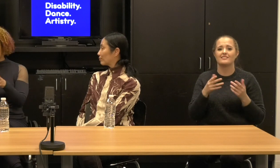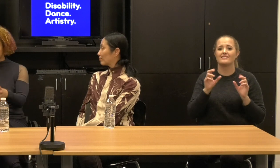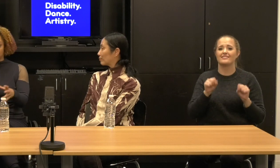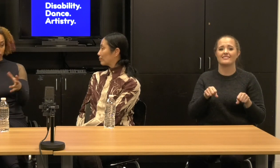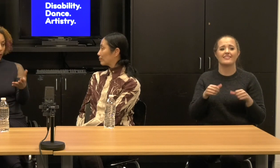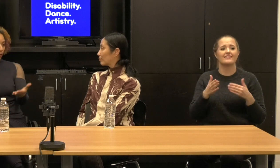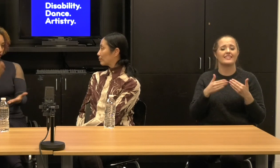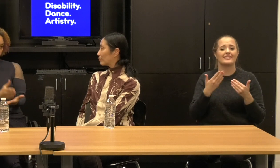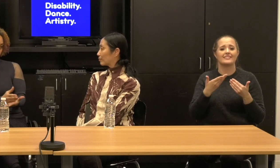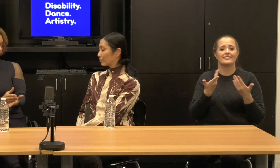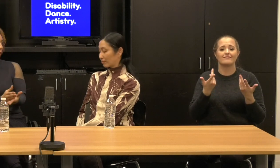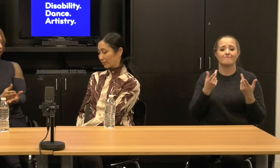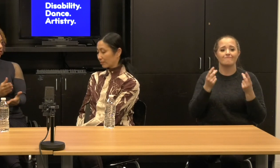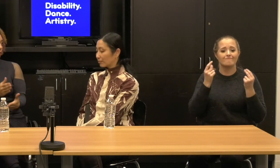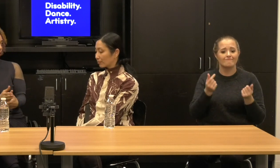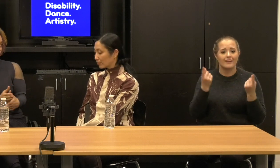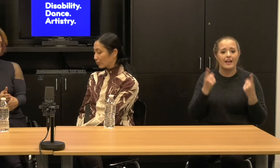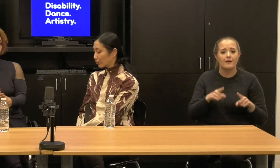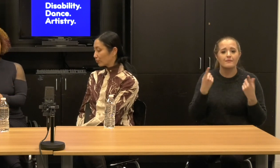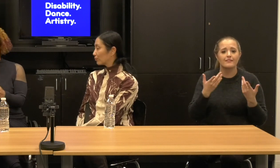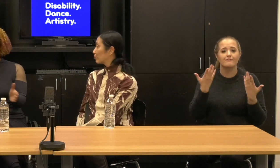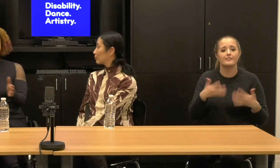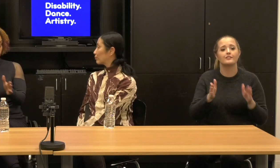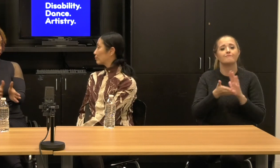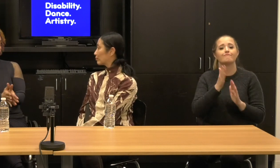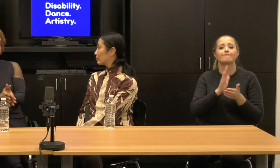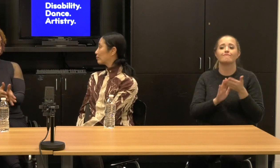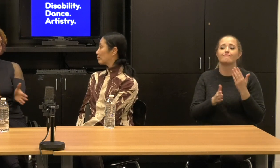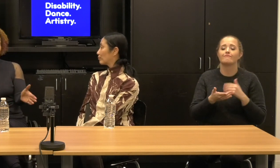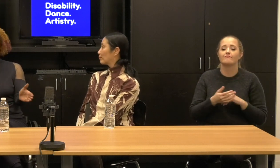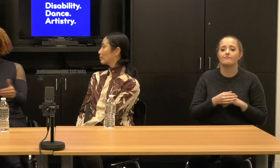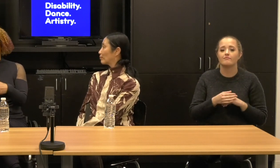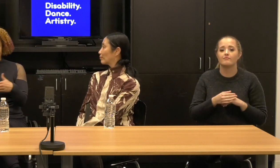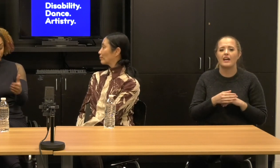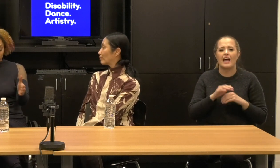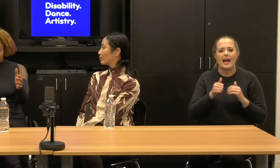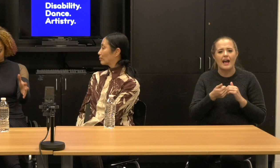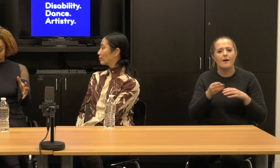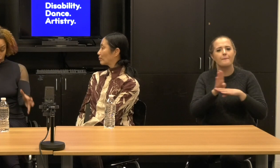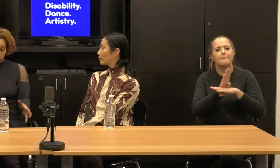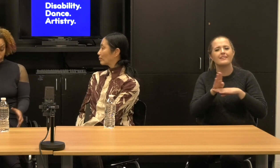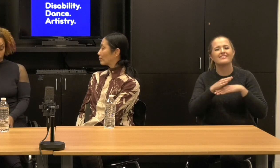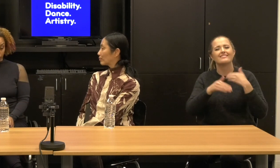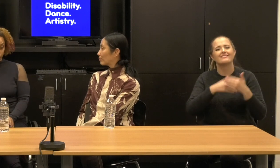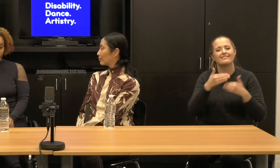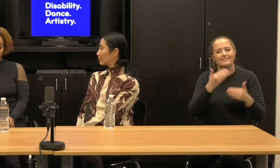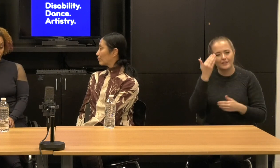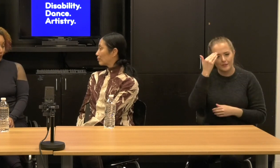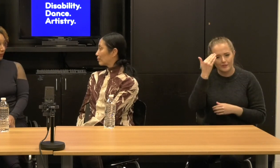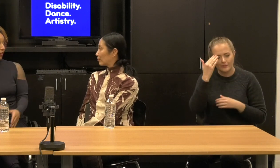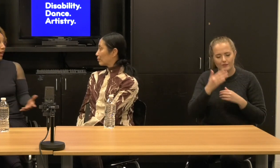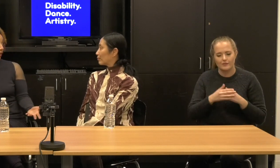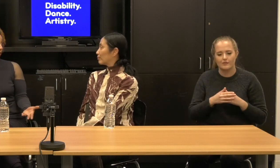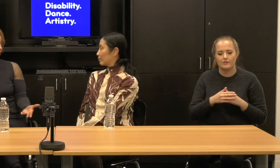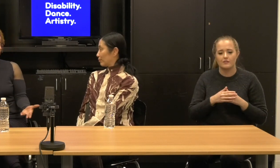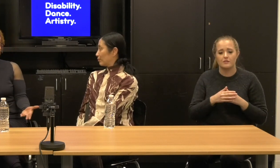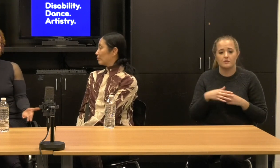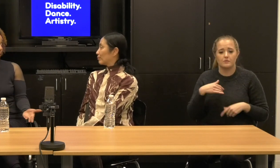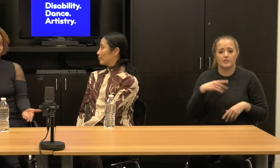It could have been the way you did business. We could have worked around but we could have just sort of been there but it wasn't that way.